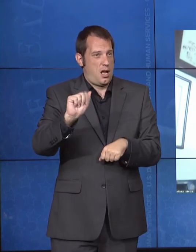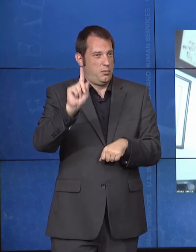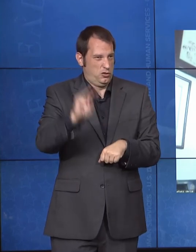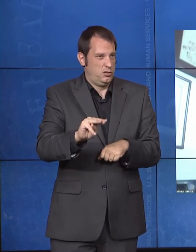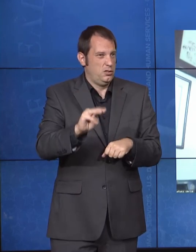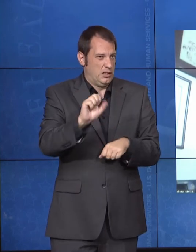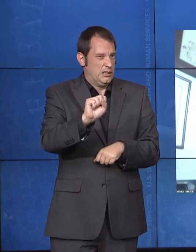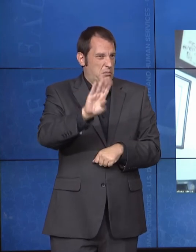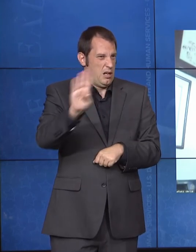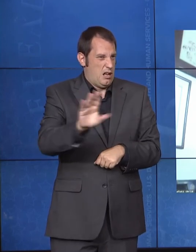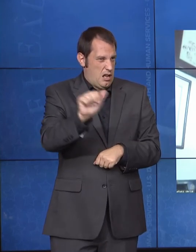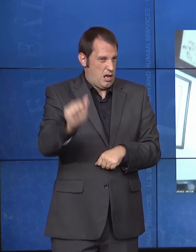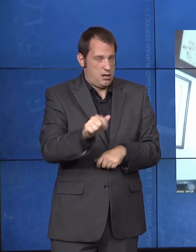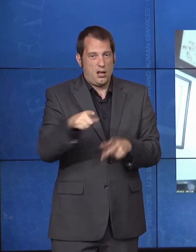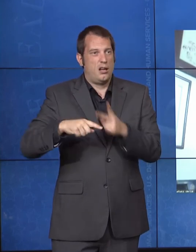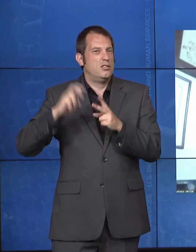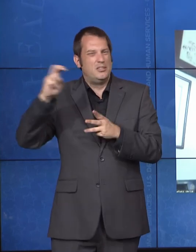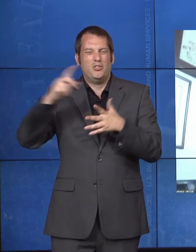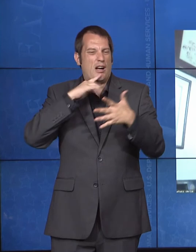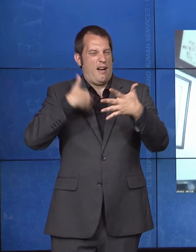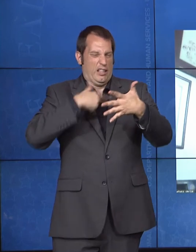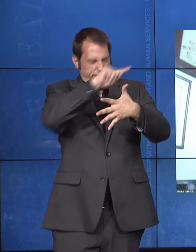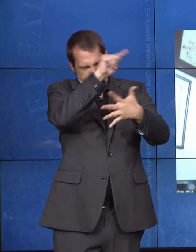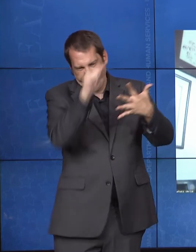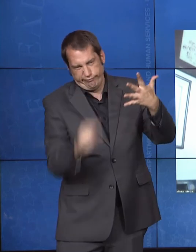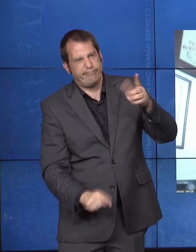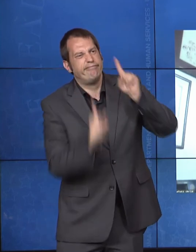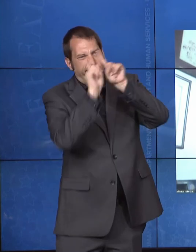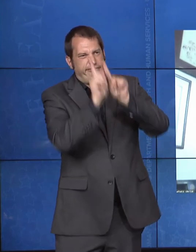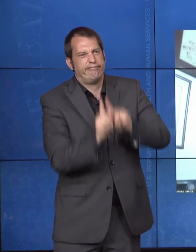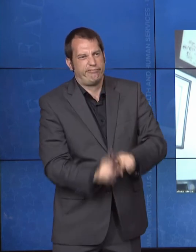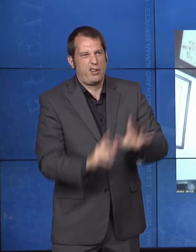all of us who are committed. I think as federal partners in removing barriers and really addressing